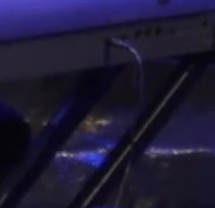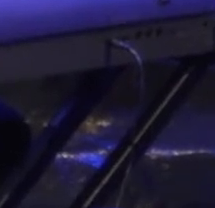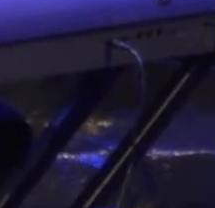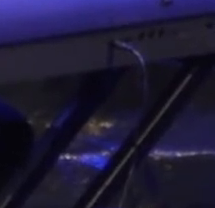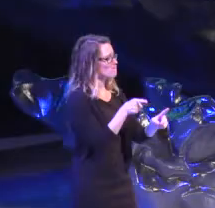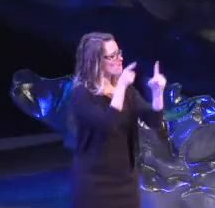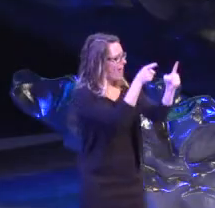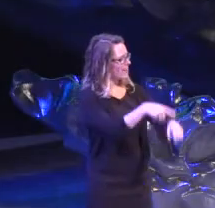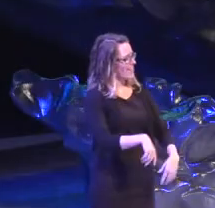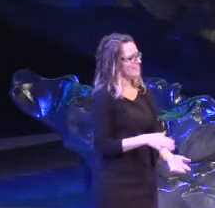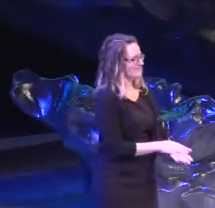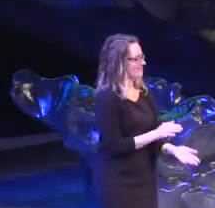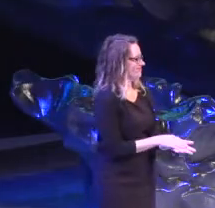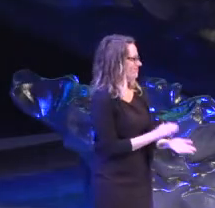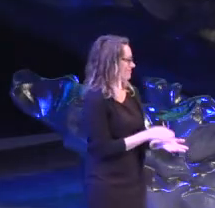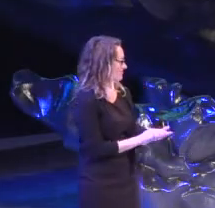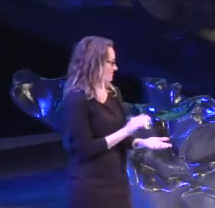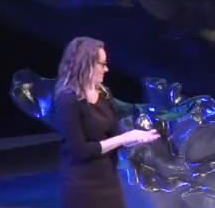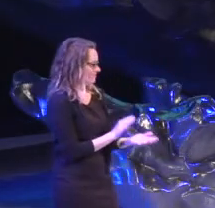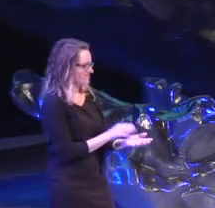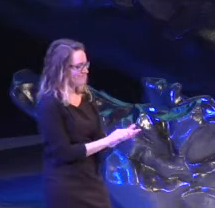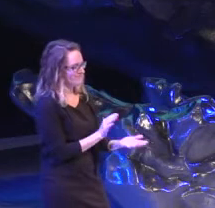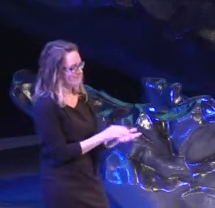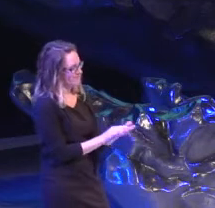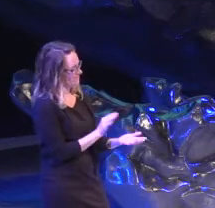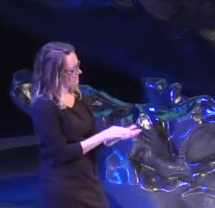Thanks ya'll. (audience applauding)